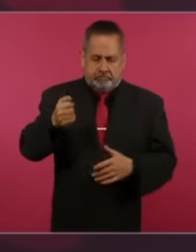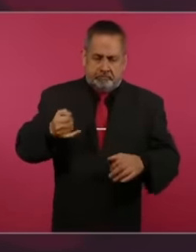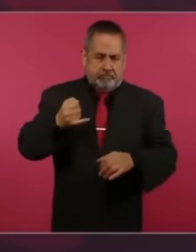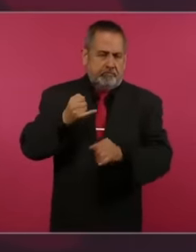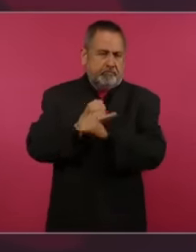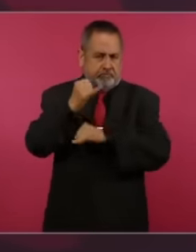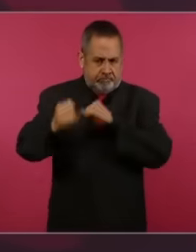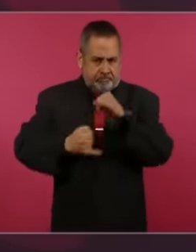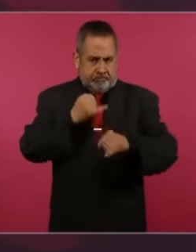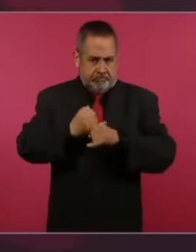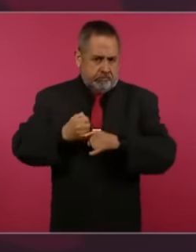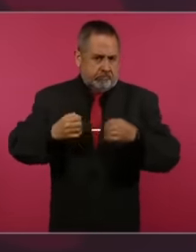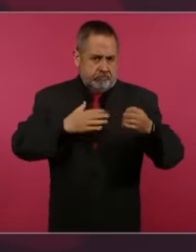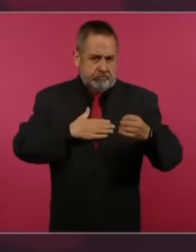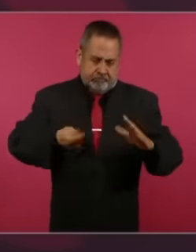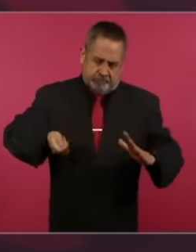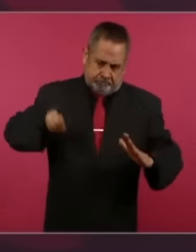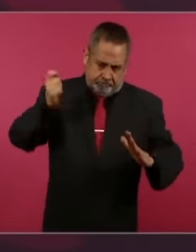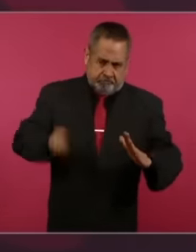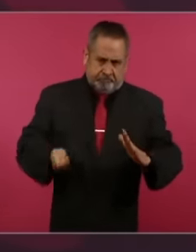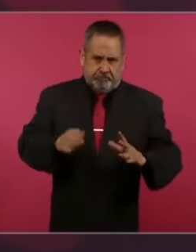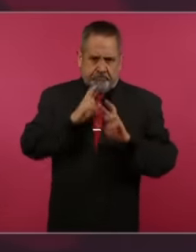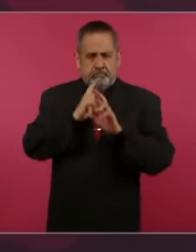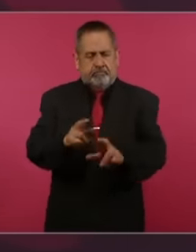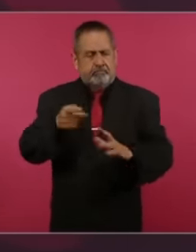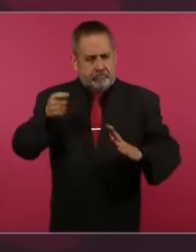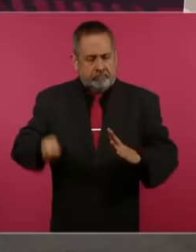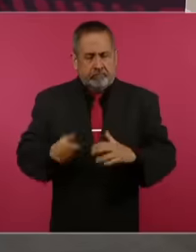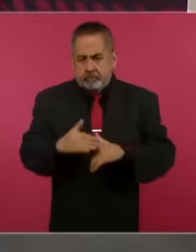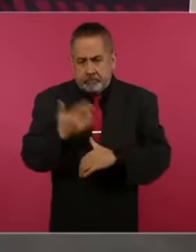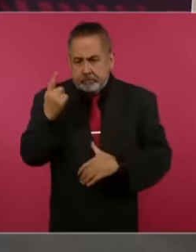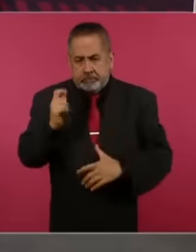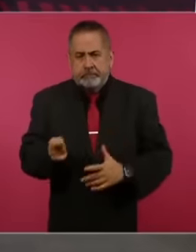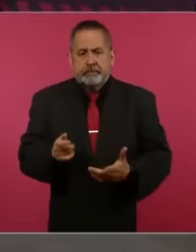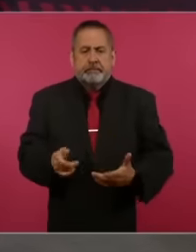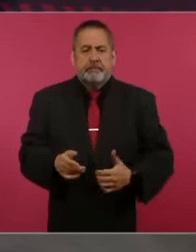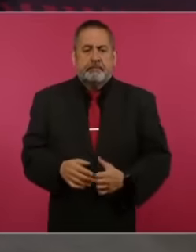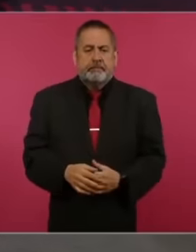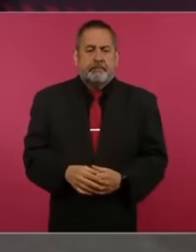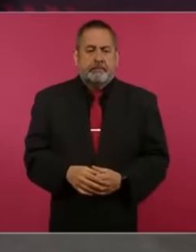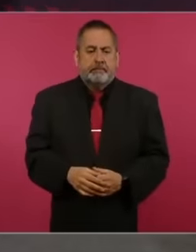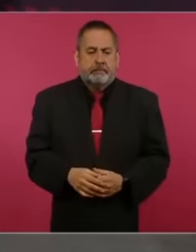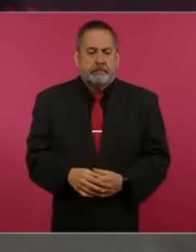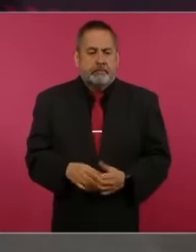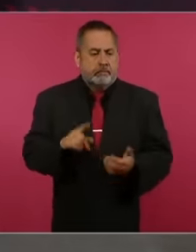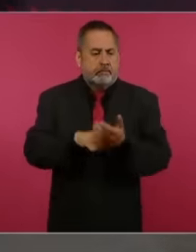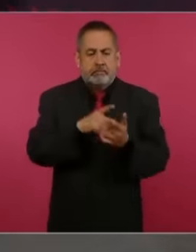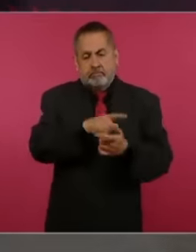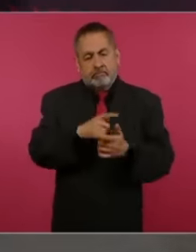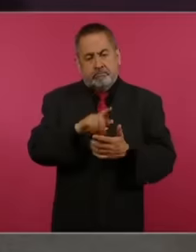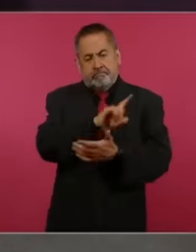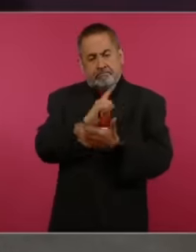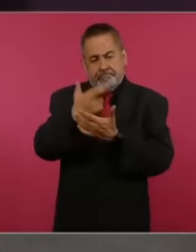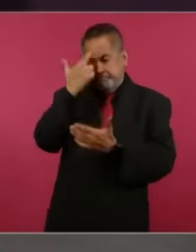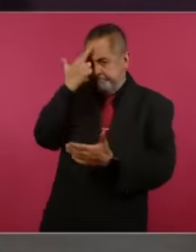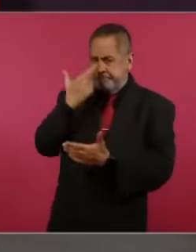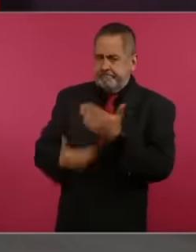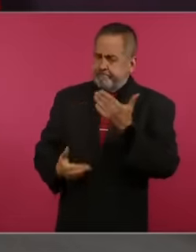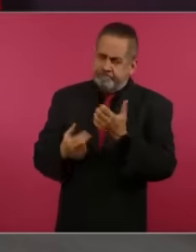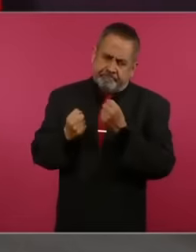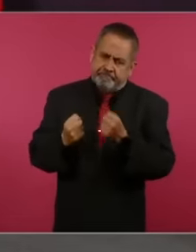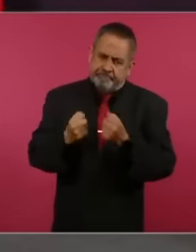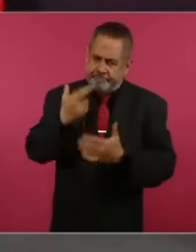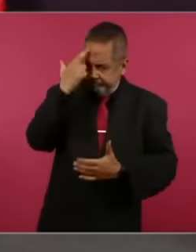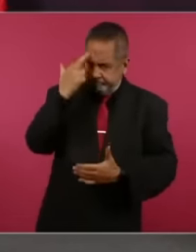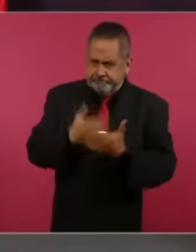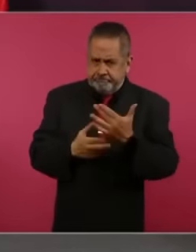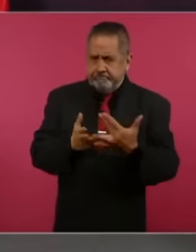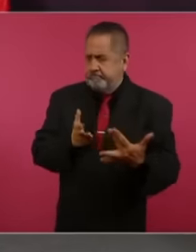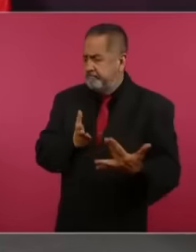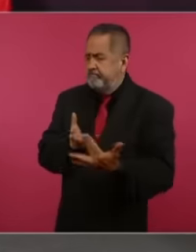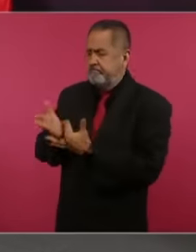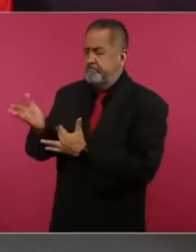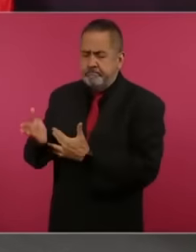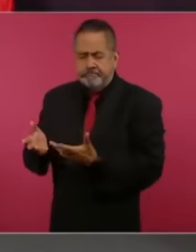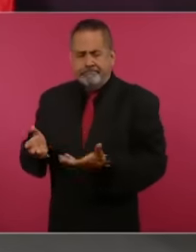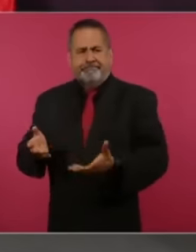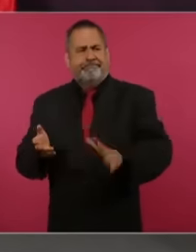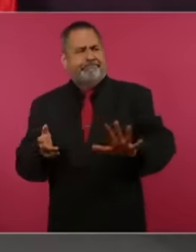of Justice to resolve because there was a flagrant violation of our sovereignty and